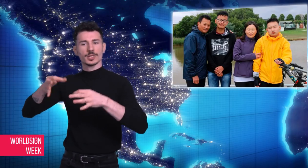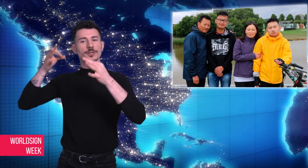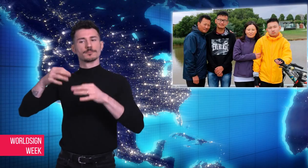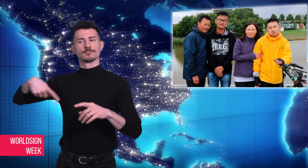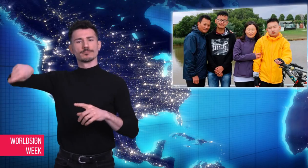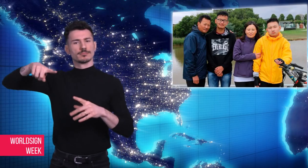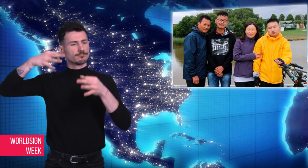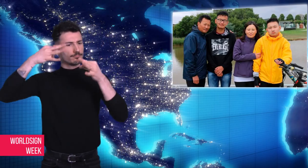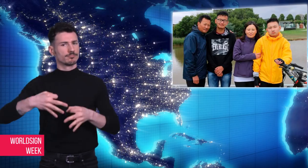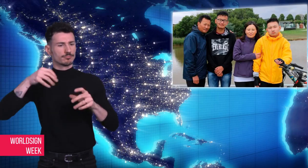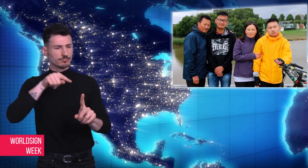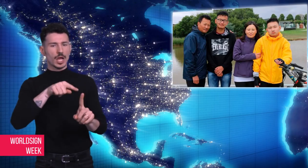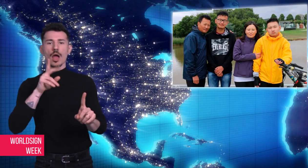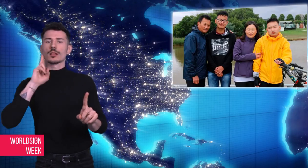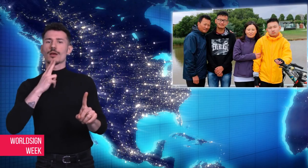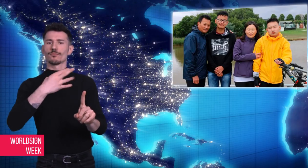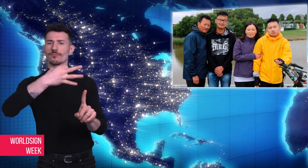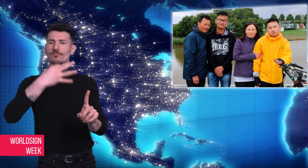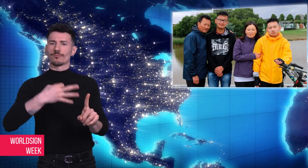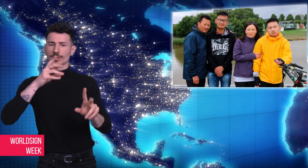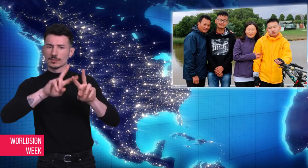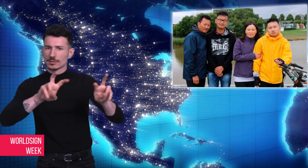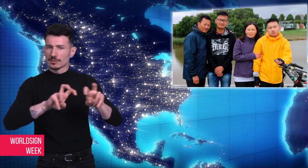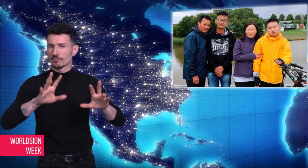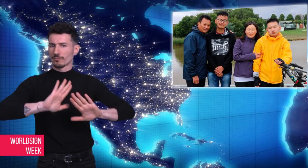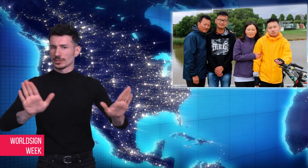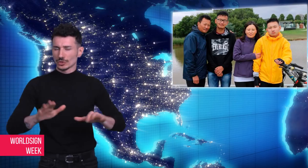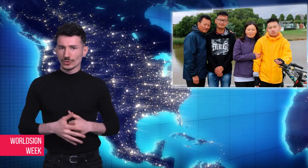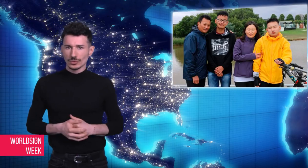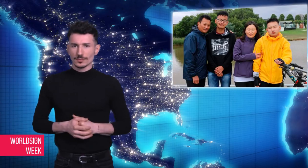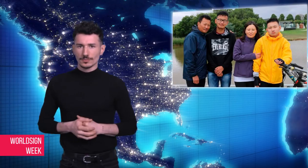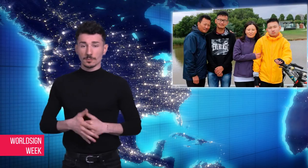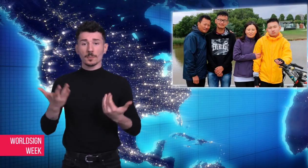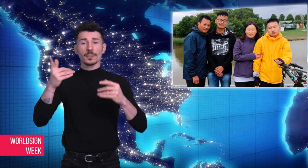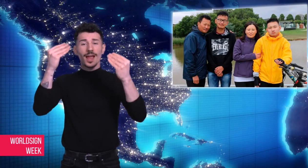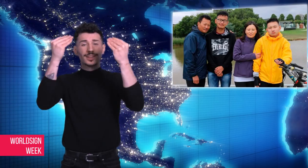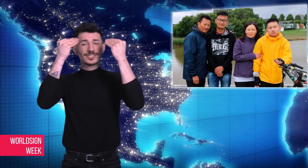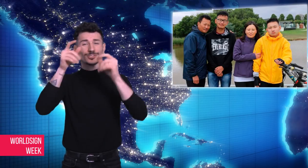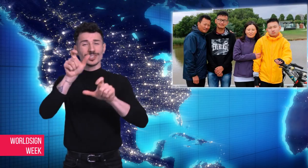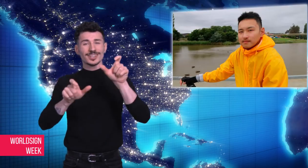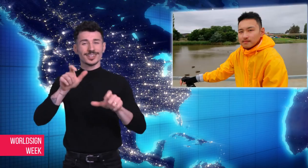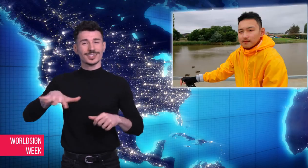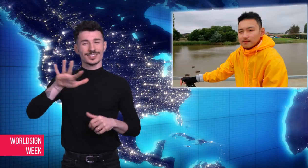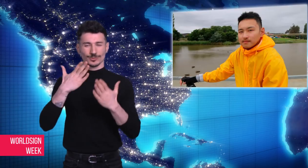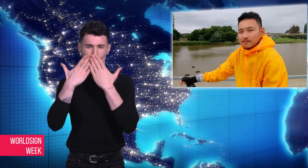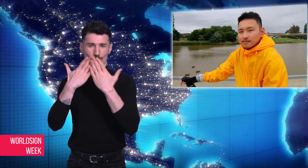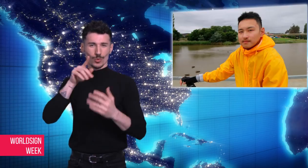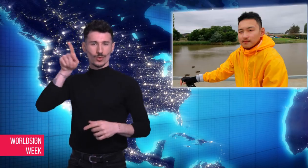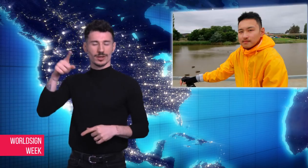Teachers said that the Deaf son is a terrific young man and the